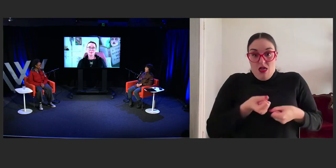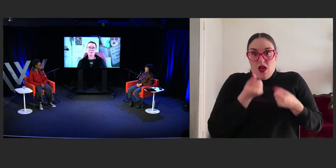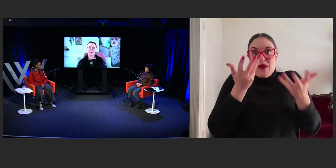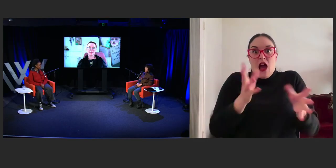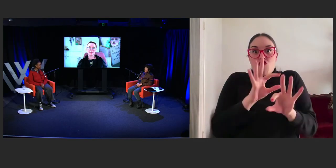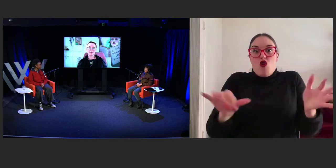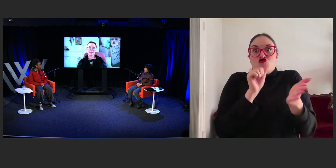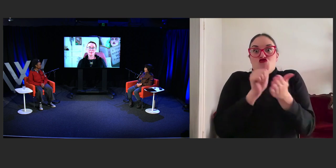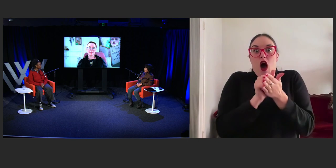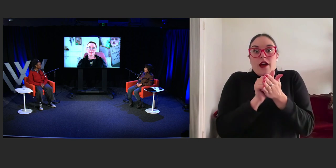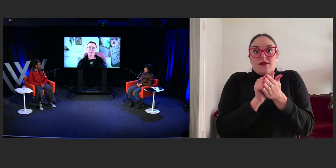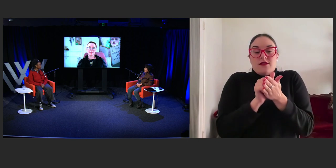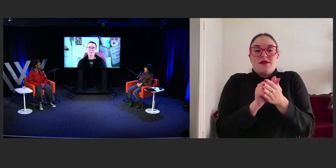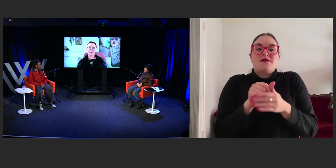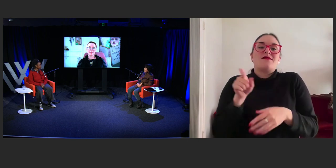Yes, I think that,